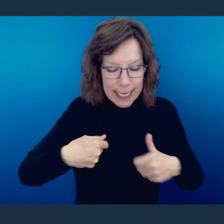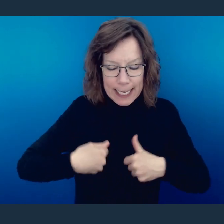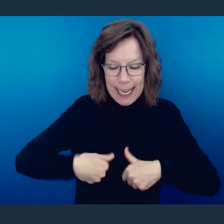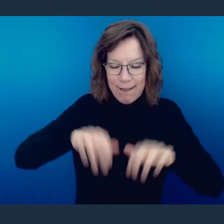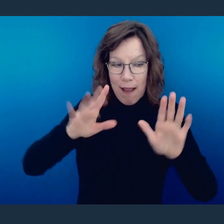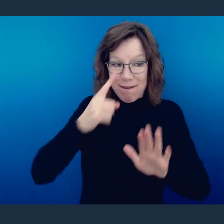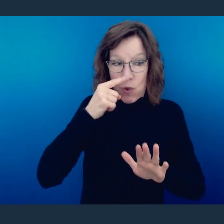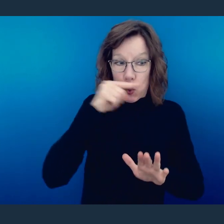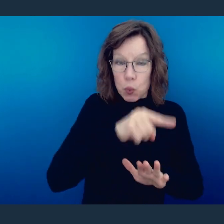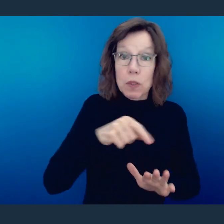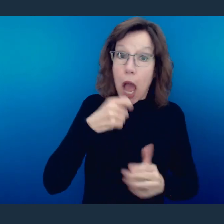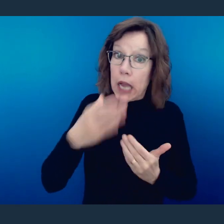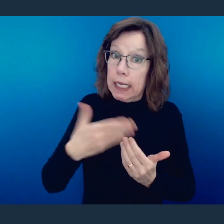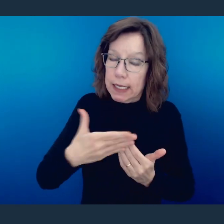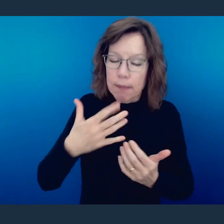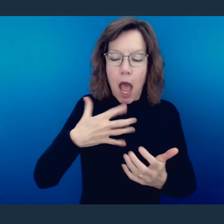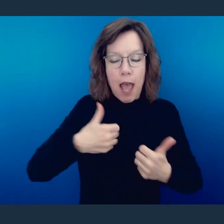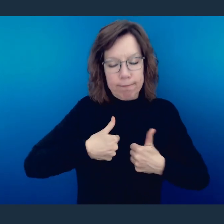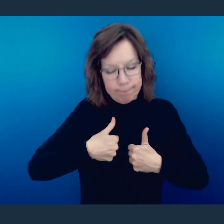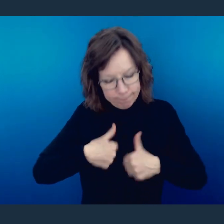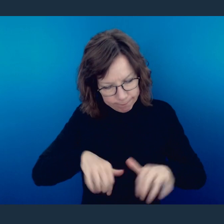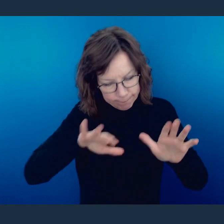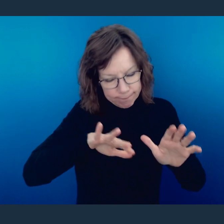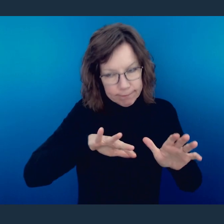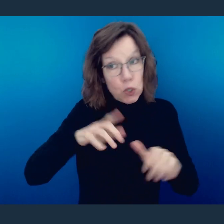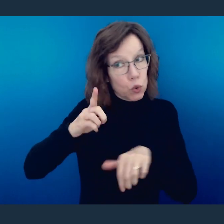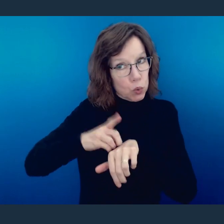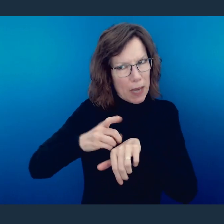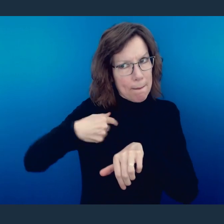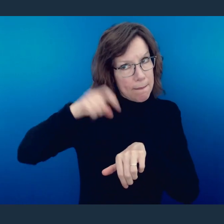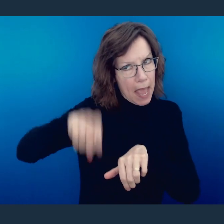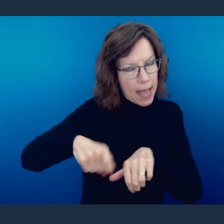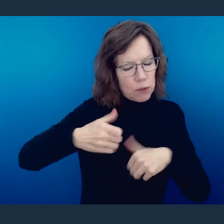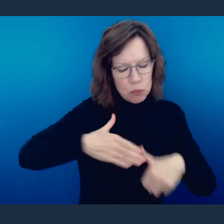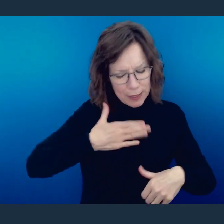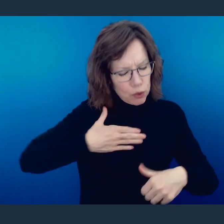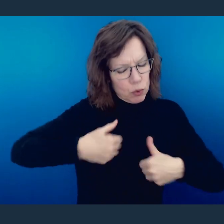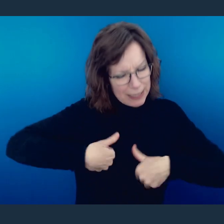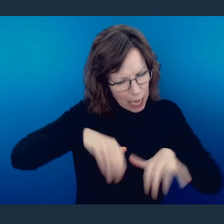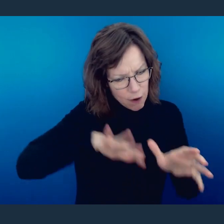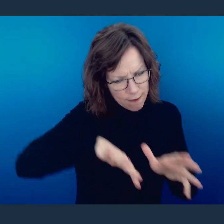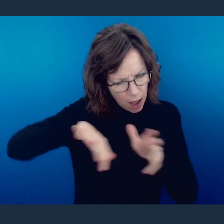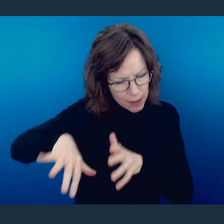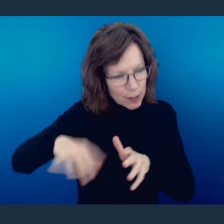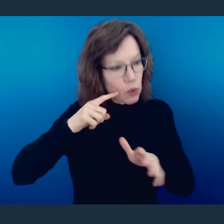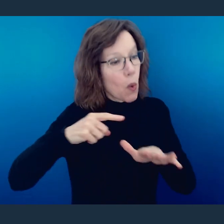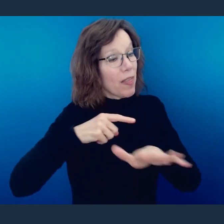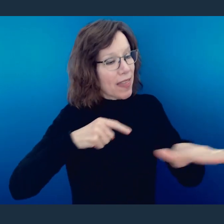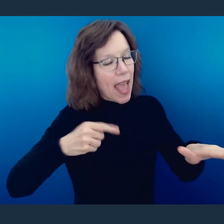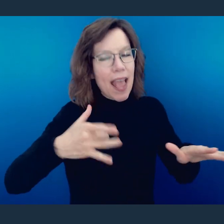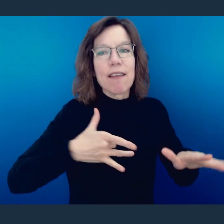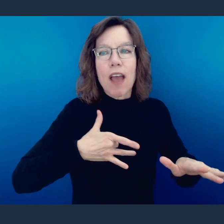else, but for their sake, you are obligated and therefore willing to sacrifice it so that